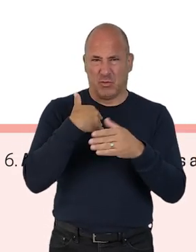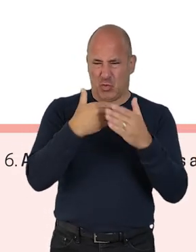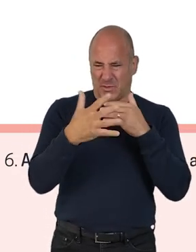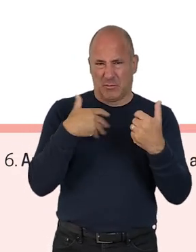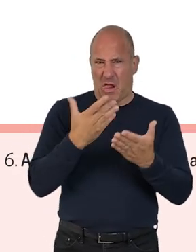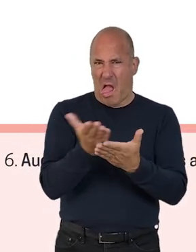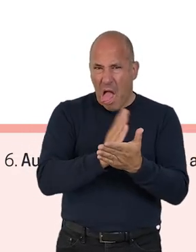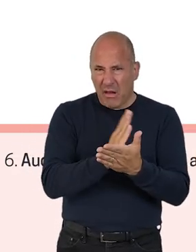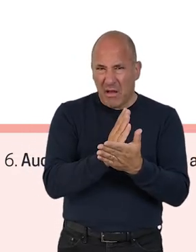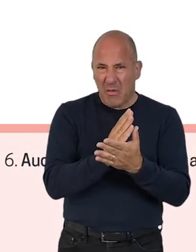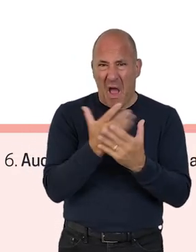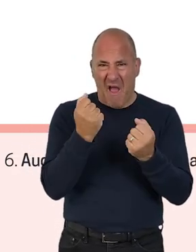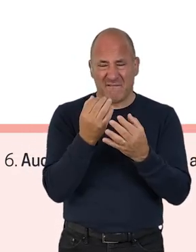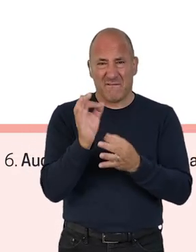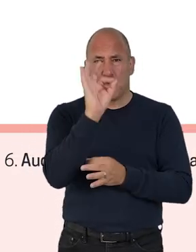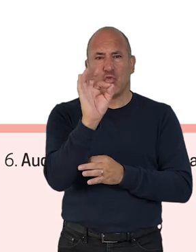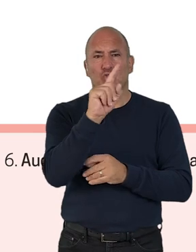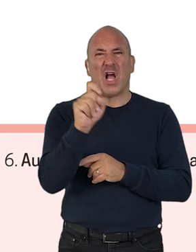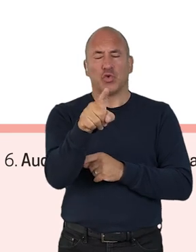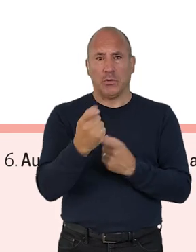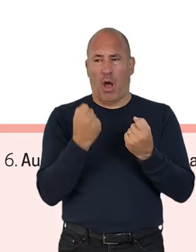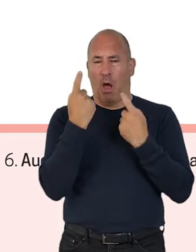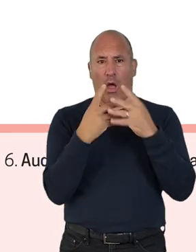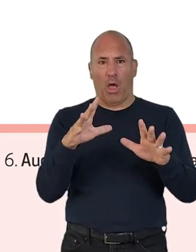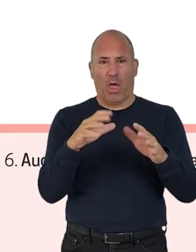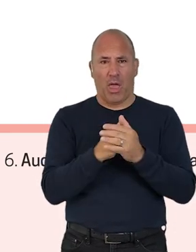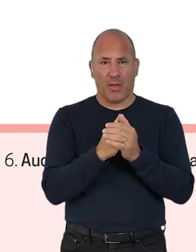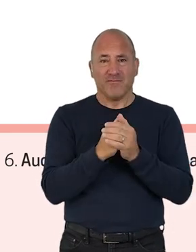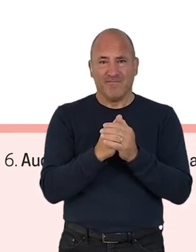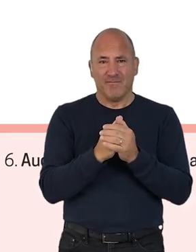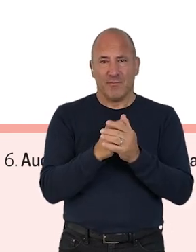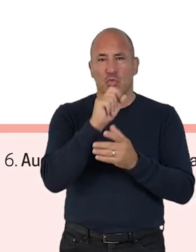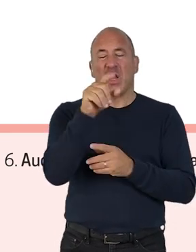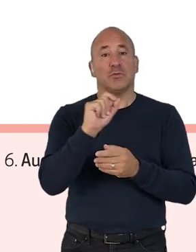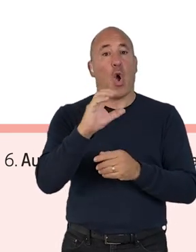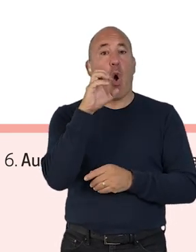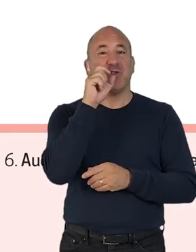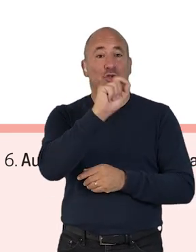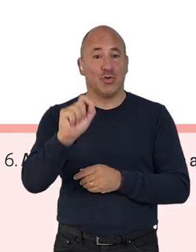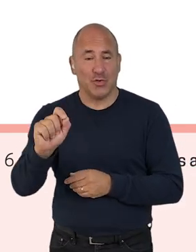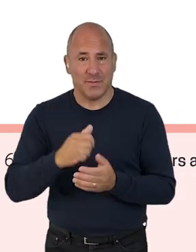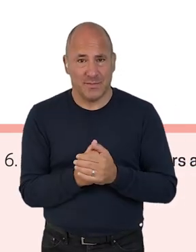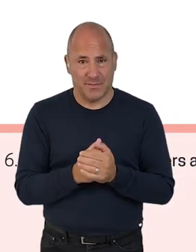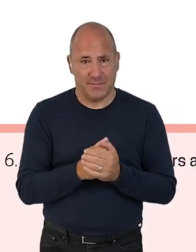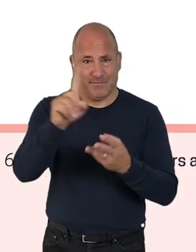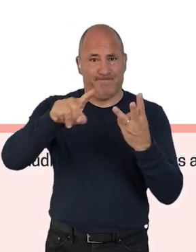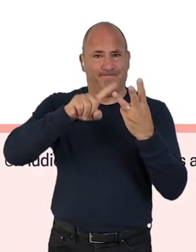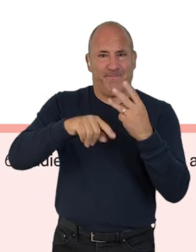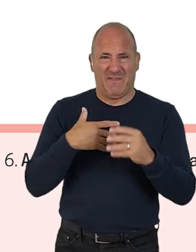Or are questions coming up for you as you think about it? Pop those questions down in orange. If it feels like addressing this impact is outside